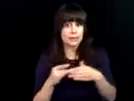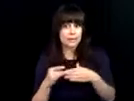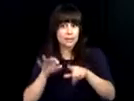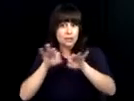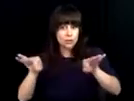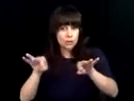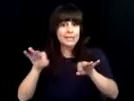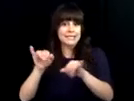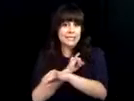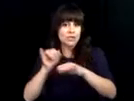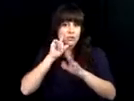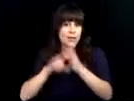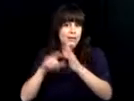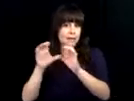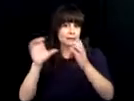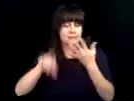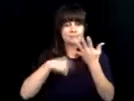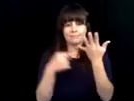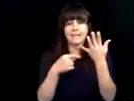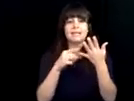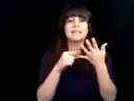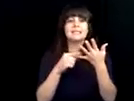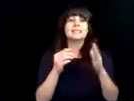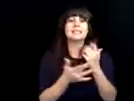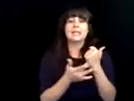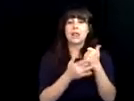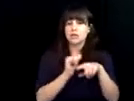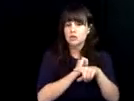development, education and training that lead to degrees and industry